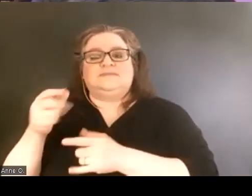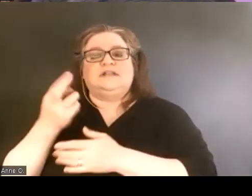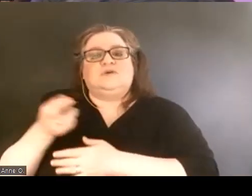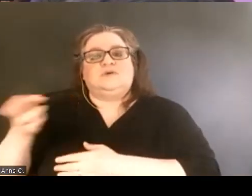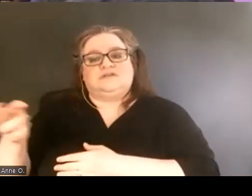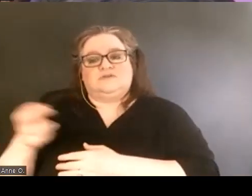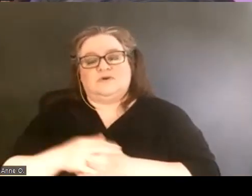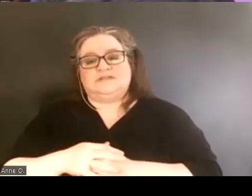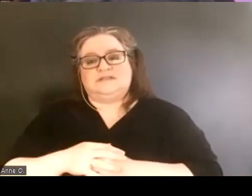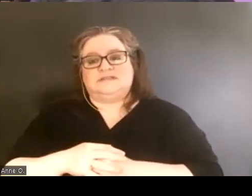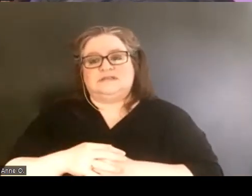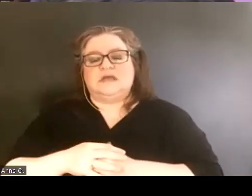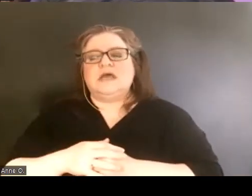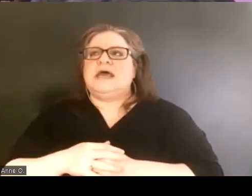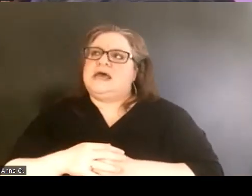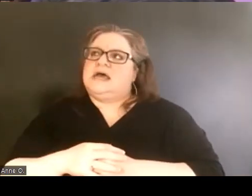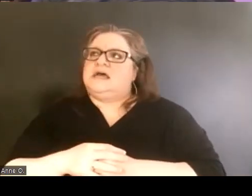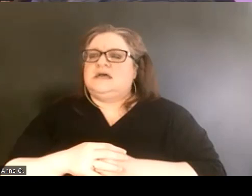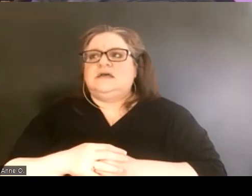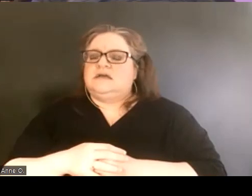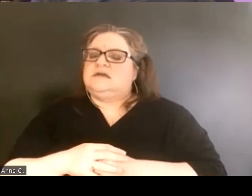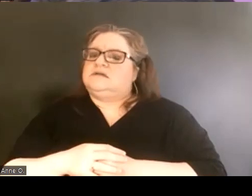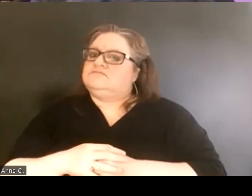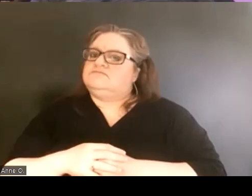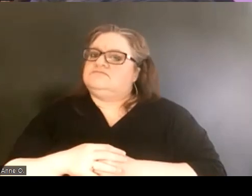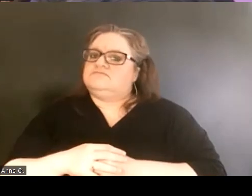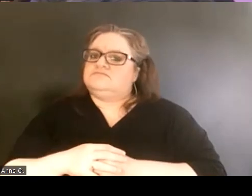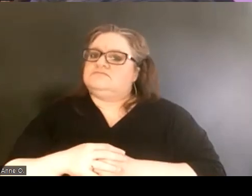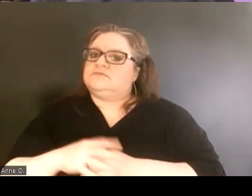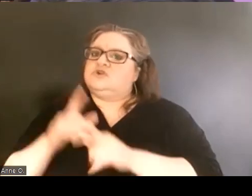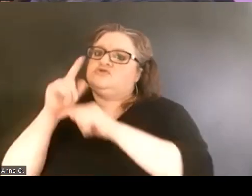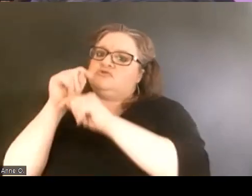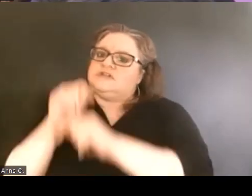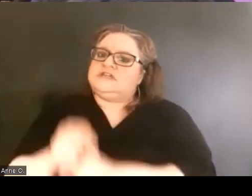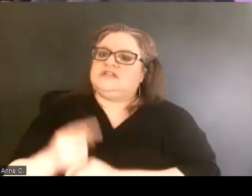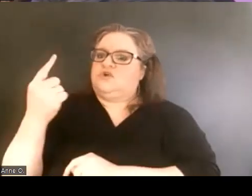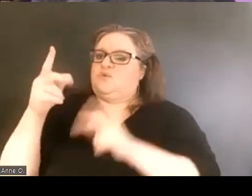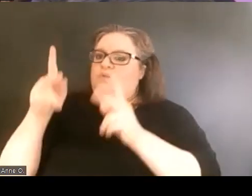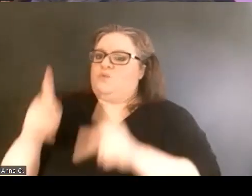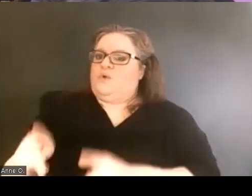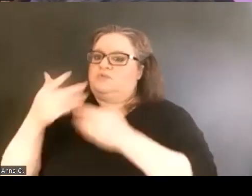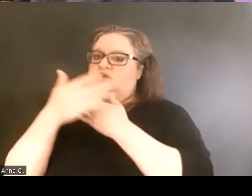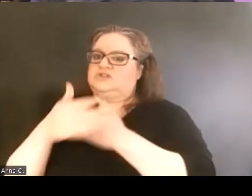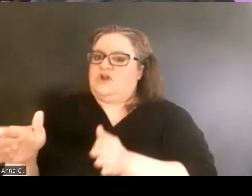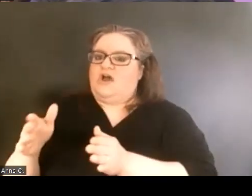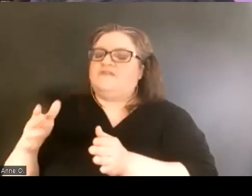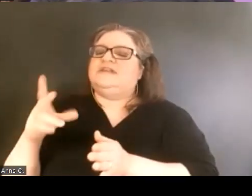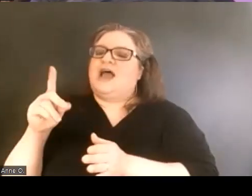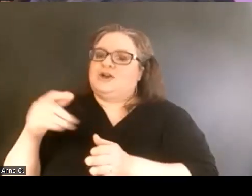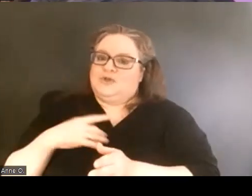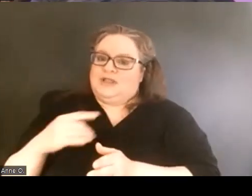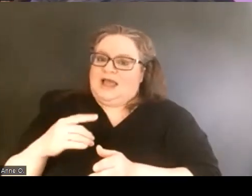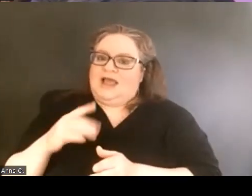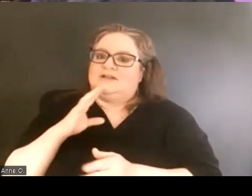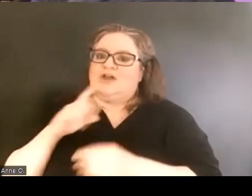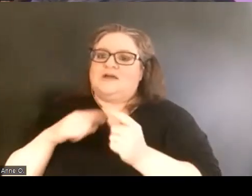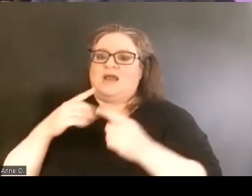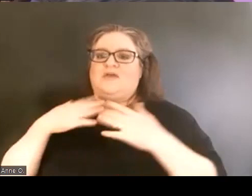and a very traditional, one person office. I do like to talk about the physical location of that space